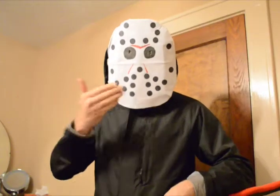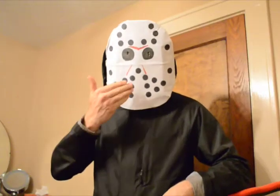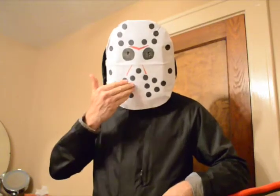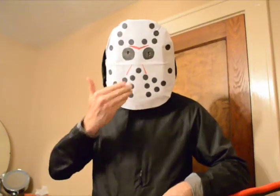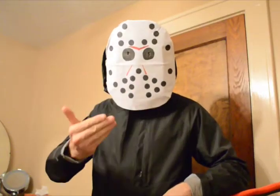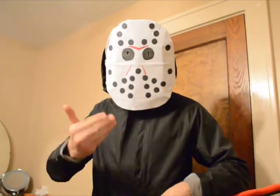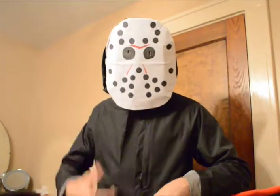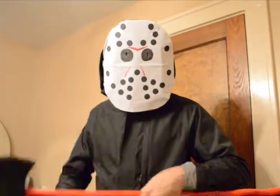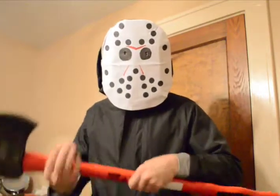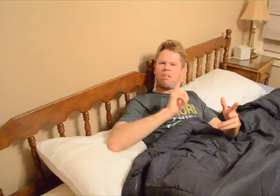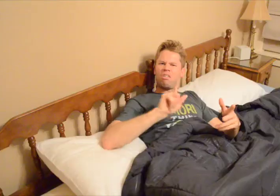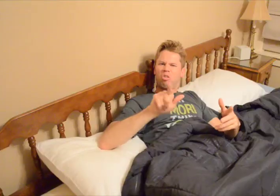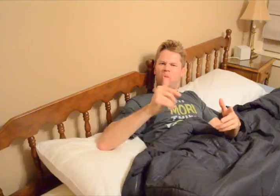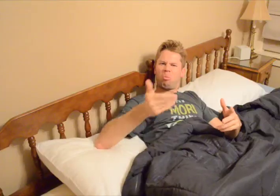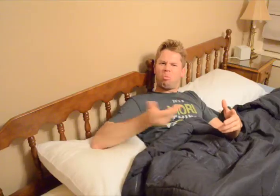THANK YOU YOU WELCOME